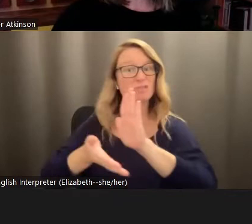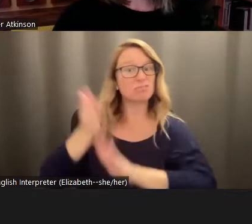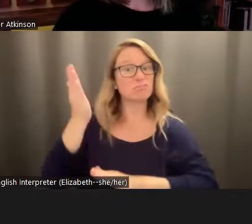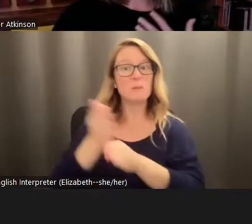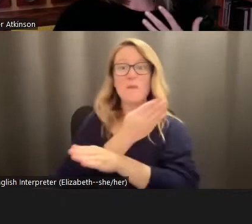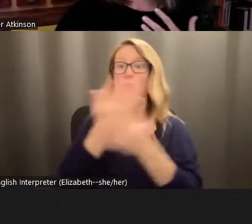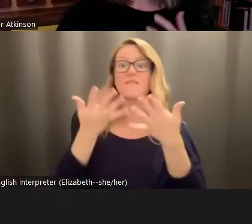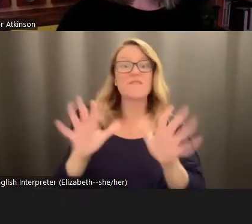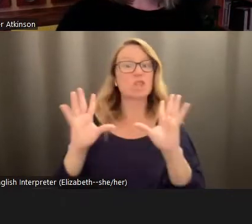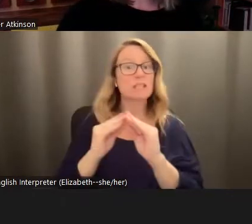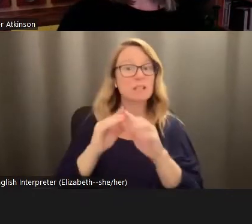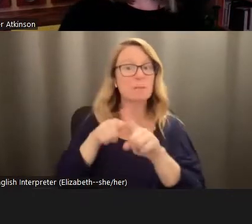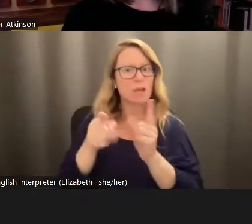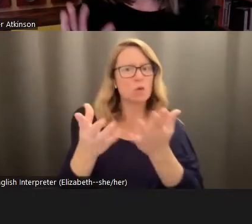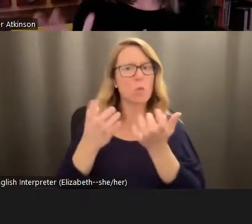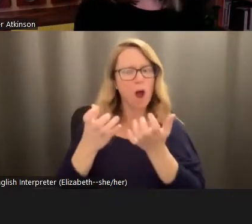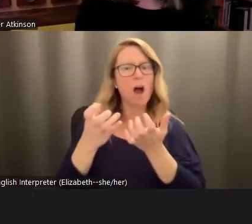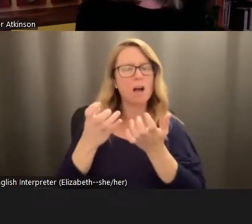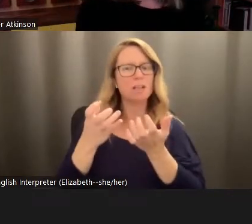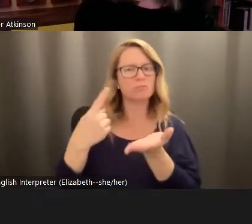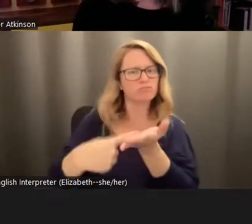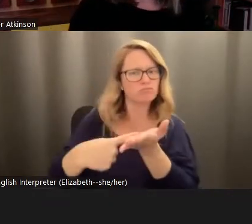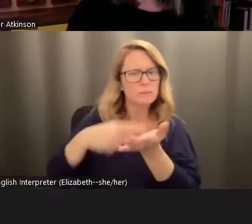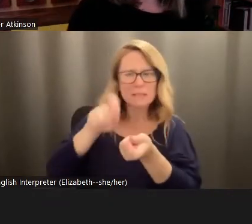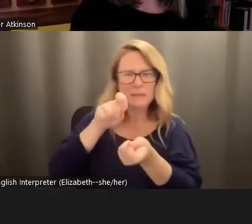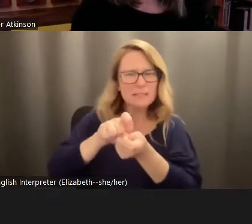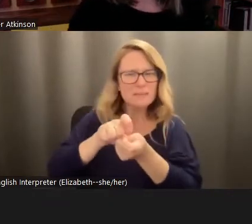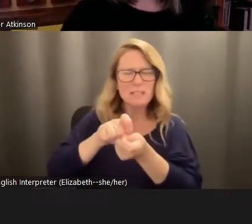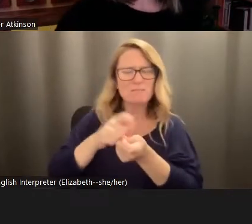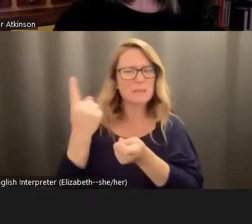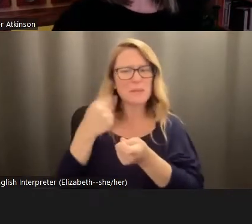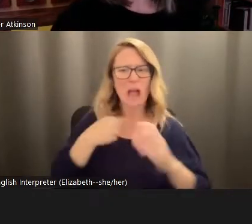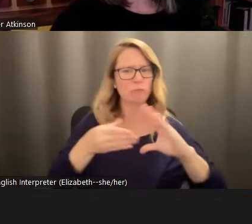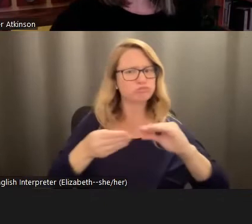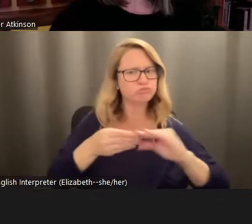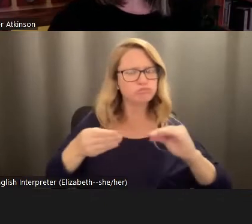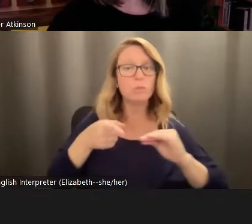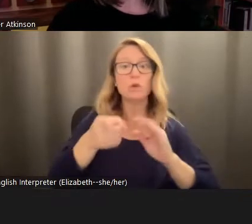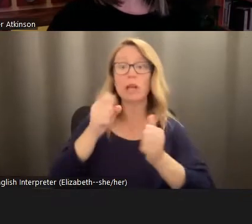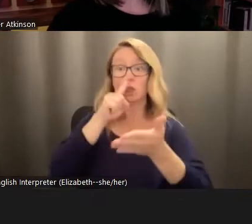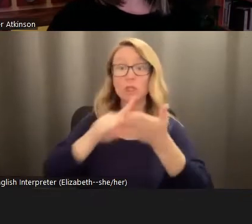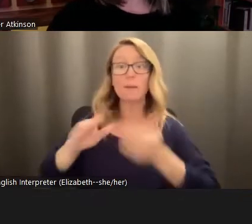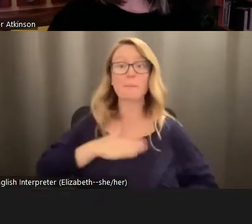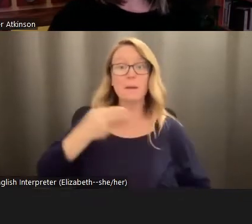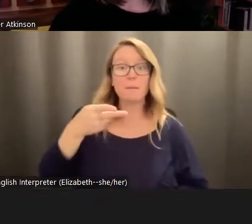over, but you want to revisit a particular point that I cover, you can, you can check my podcast or my website, where